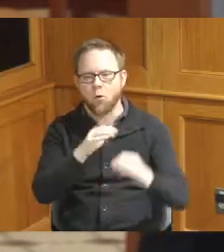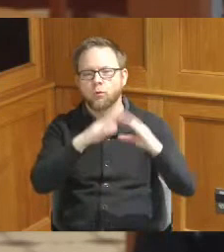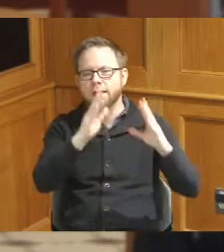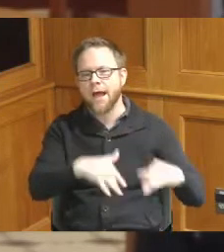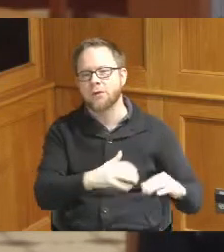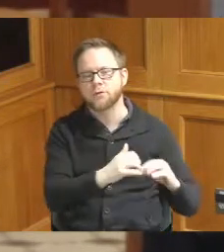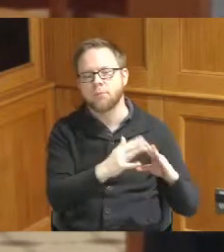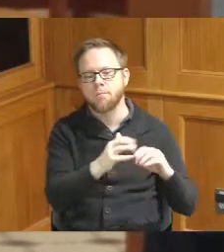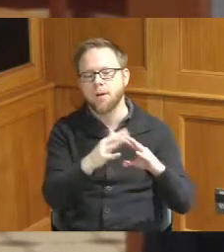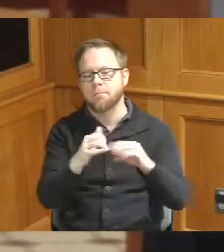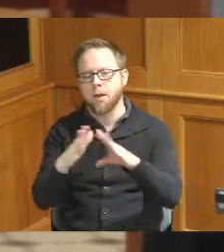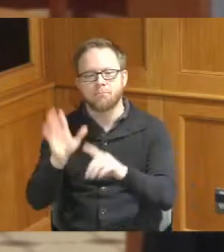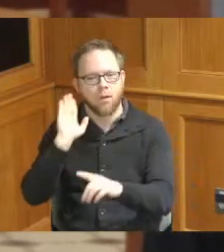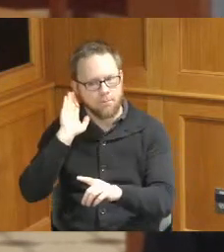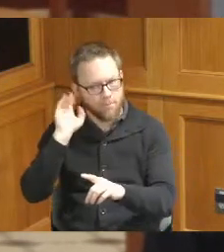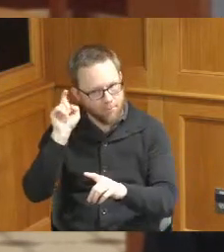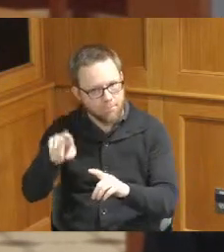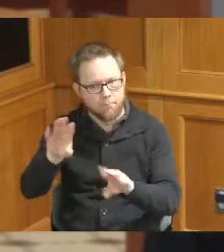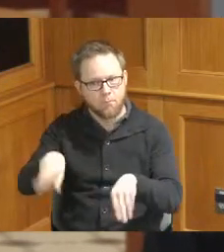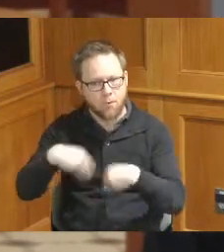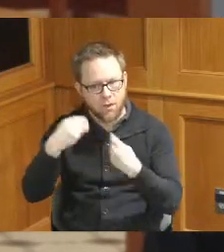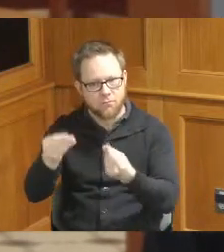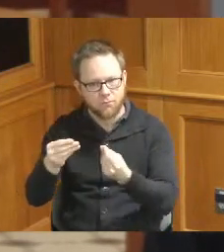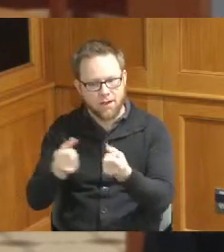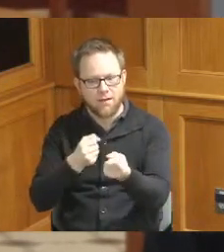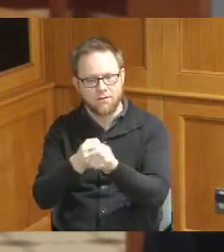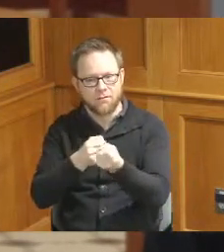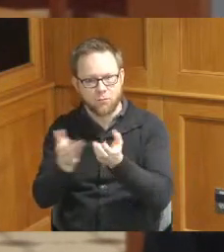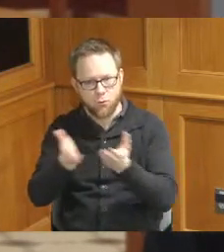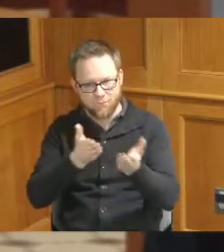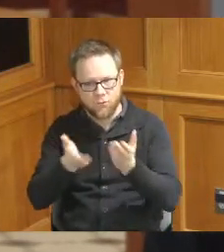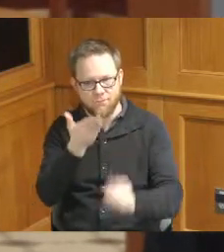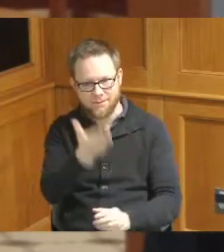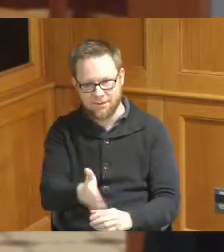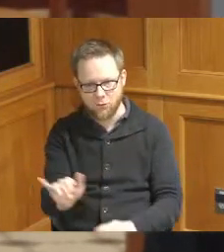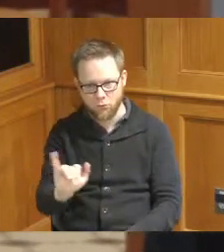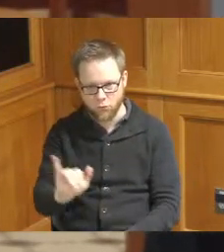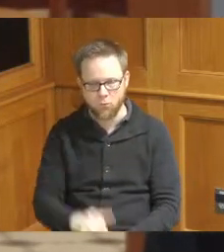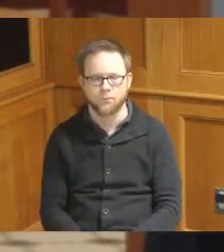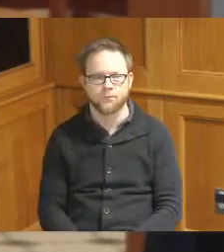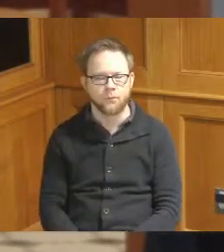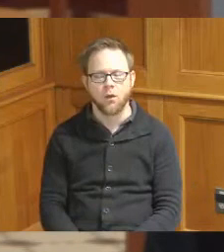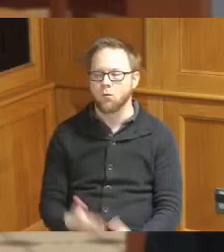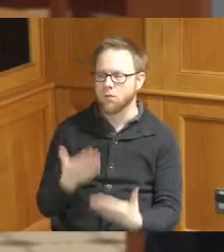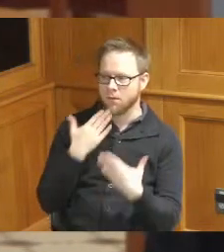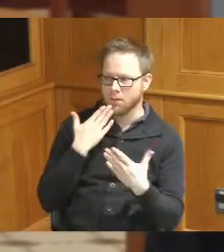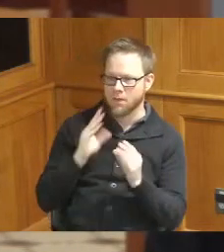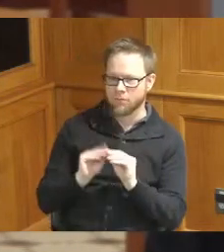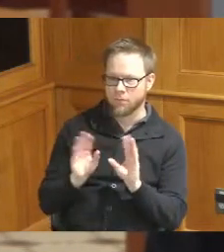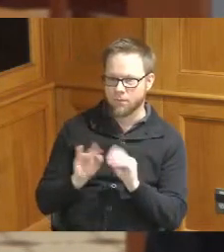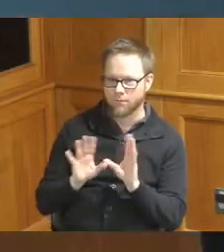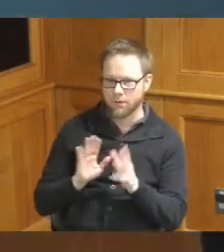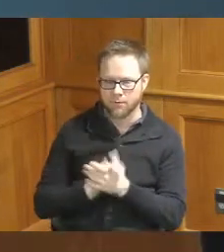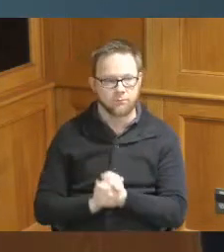services at that facility okay good thanks for that clarity okay Commissioner Dumas did you have